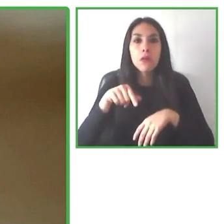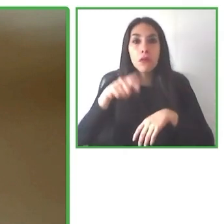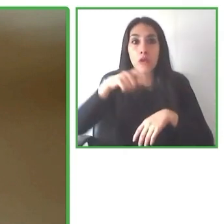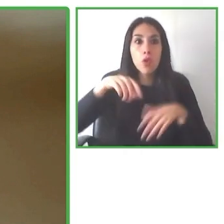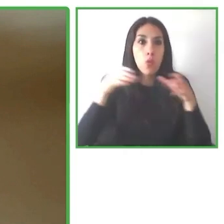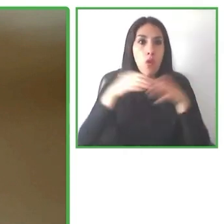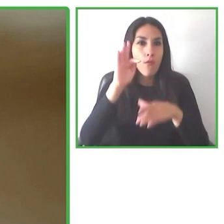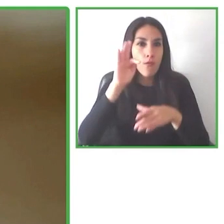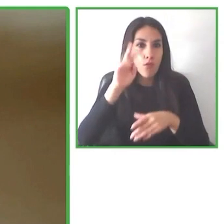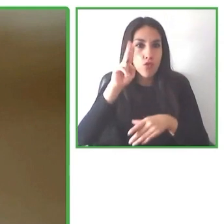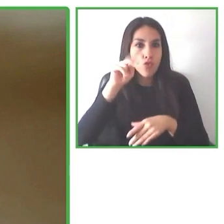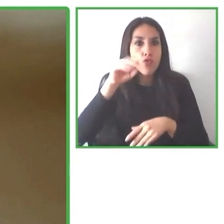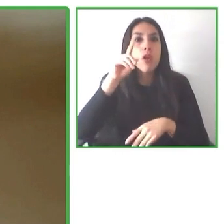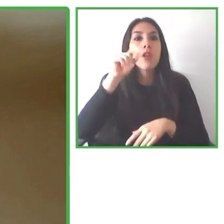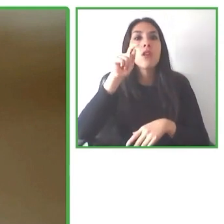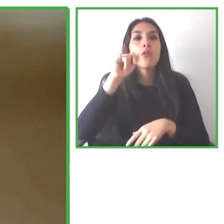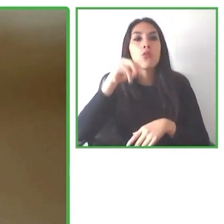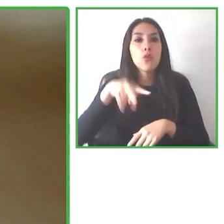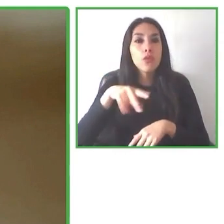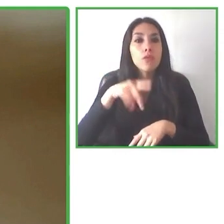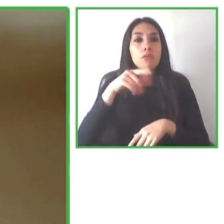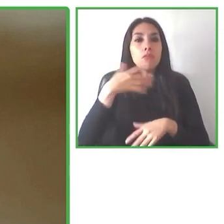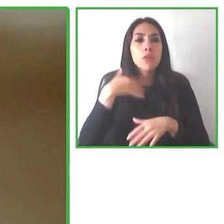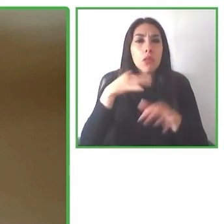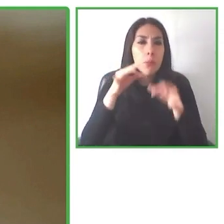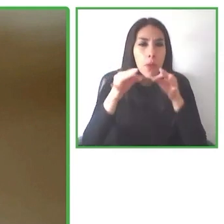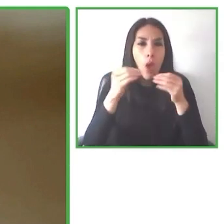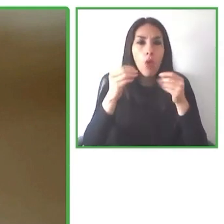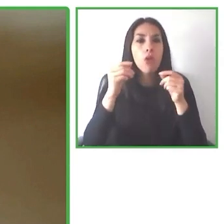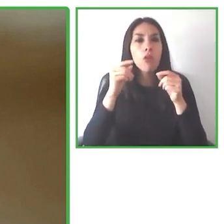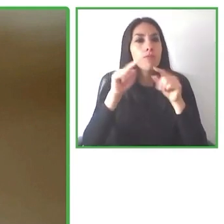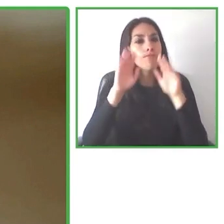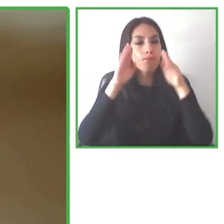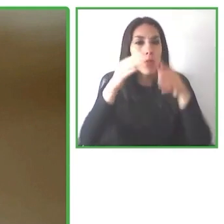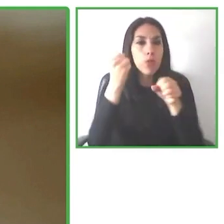at the Fundación ONCE and the projects that we're developing in terms